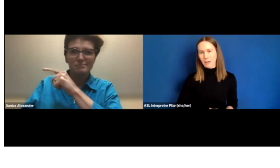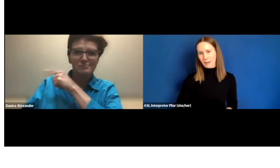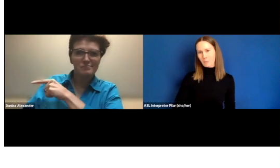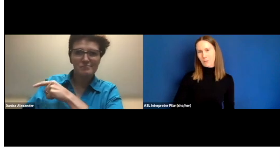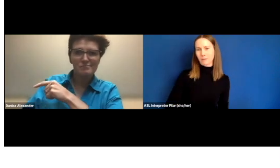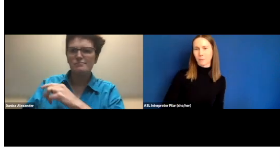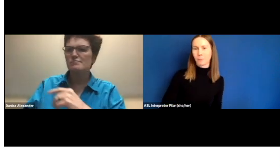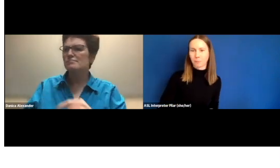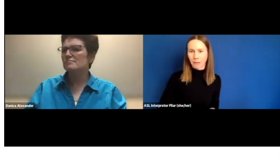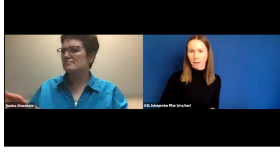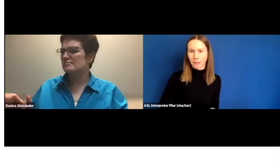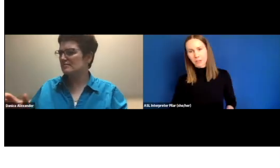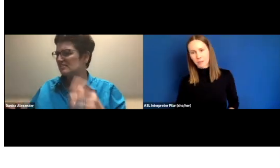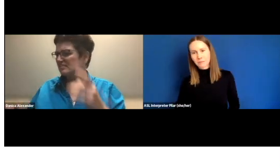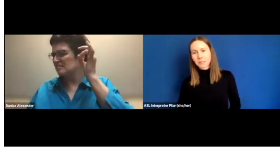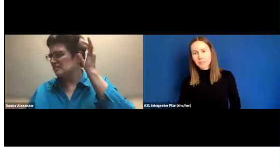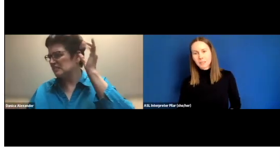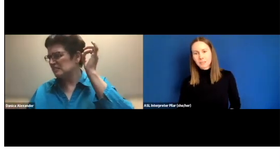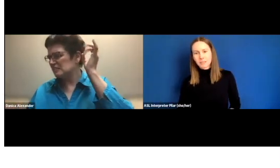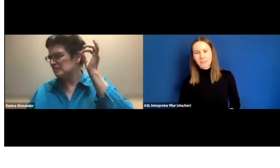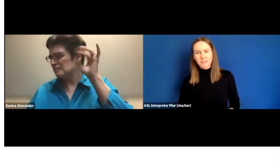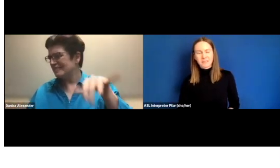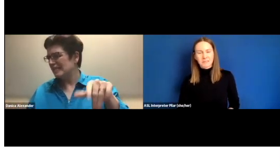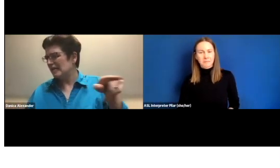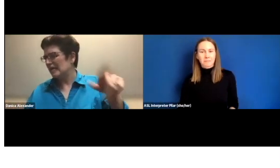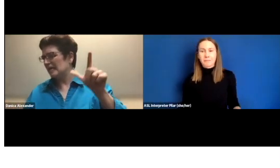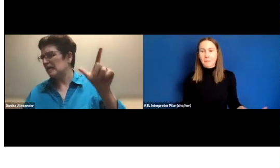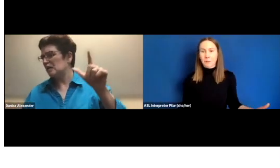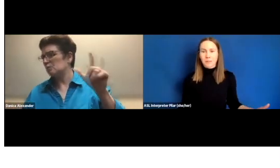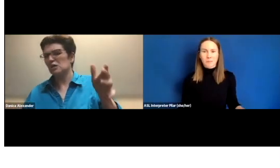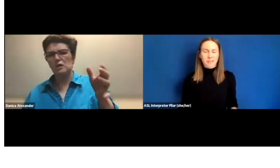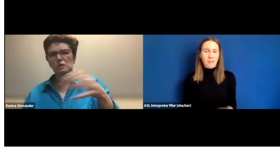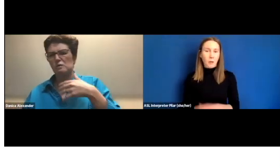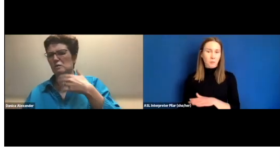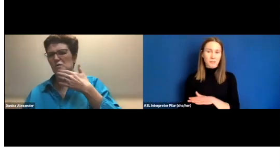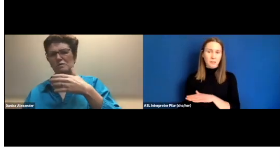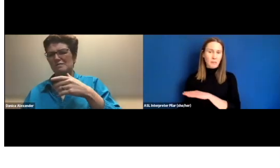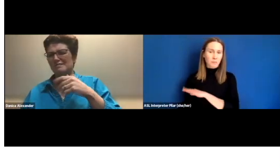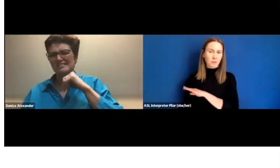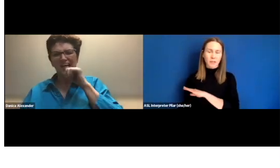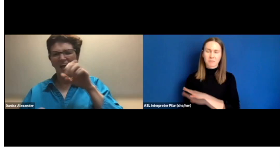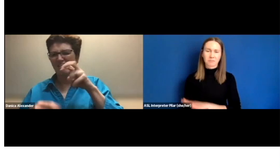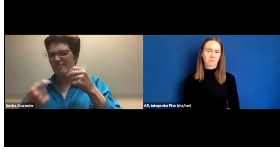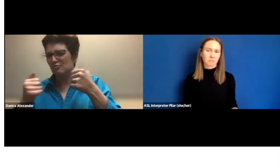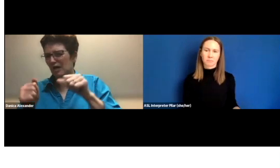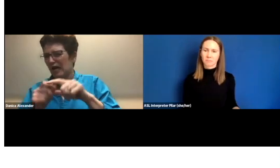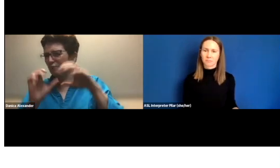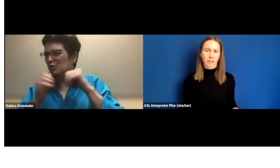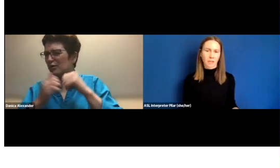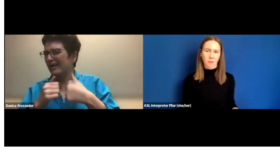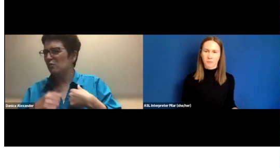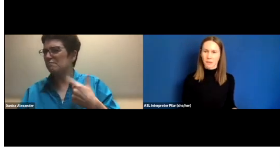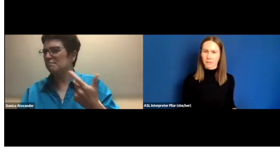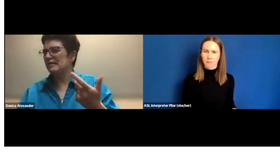and with that bad experience, imagine what might happen and what might be shared. That person might say, "Oh, this library, I don't advise it.